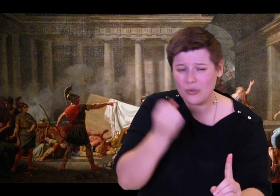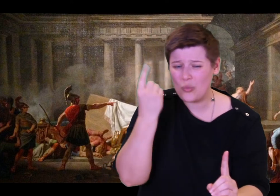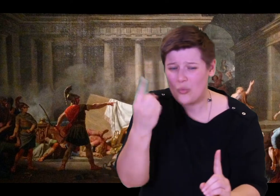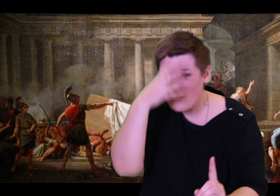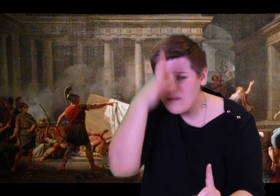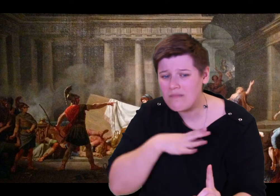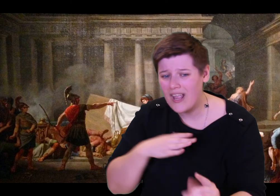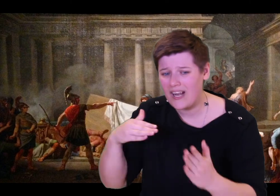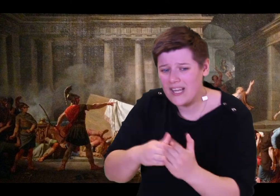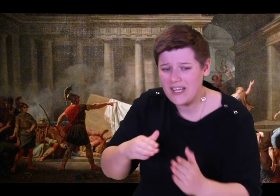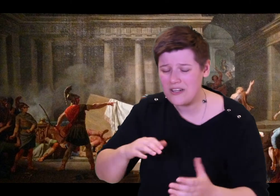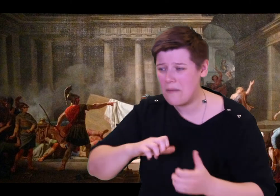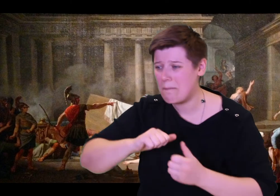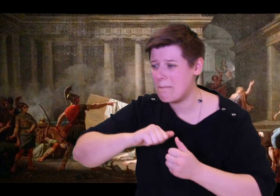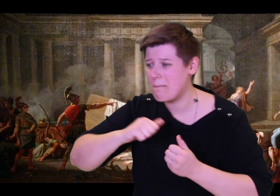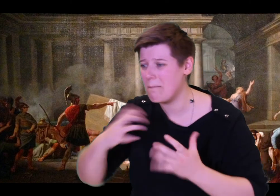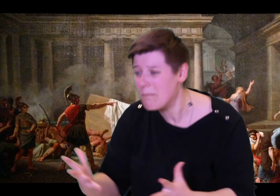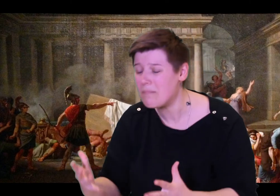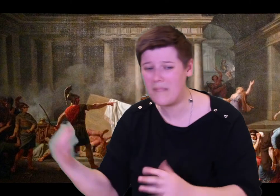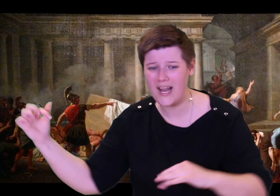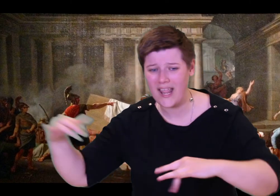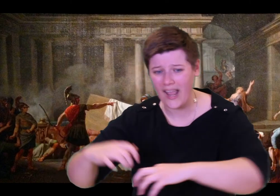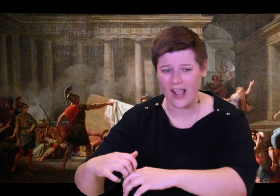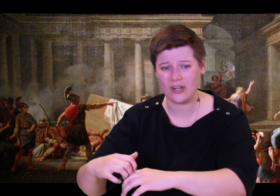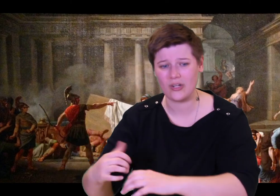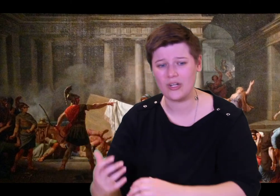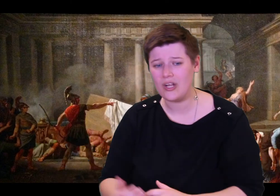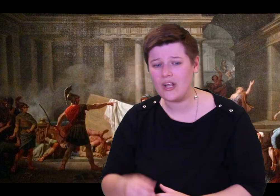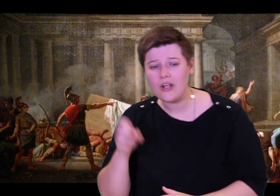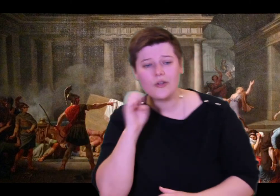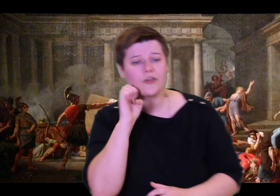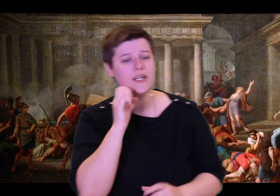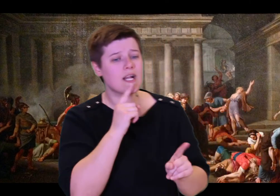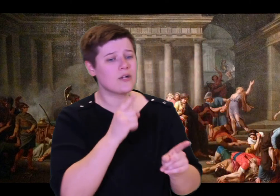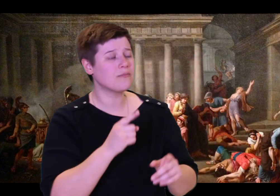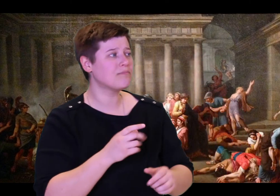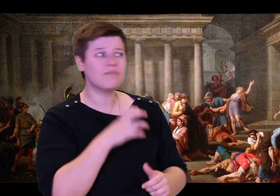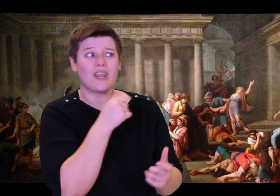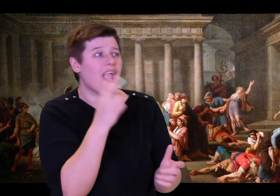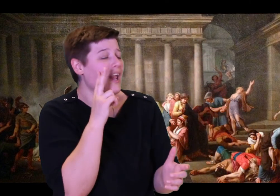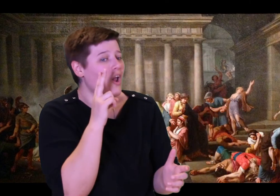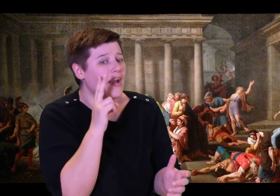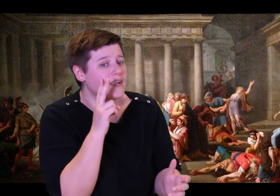Penelope was overjoyed. She jumped from bed and hugged the nurse, and began crying.